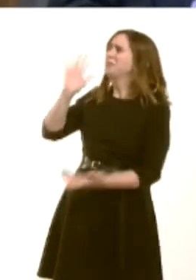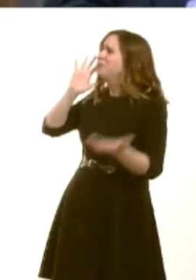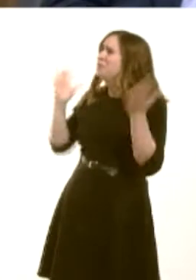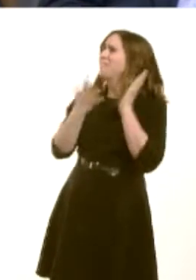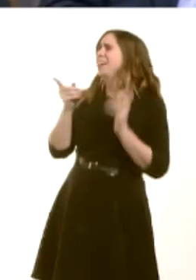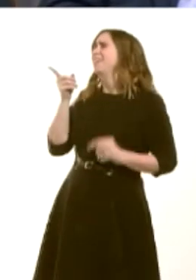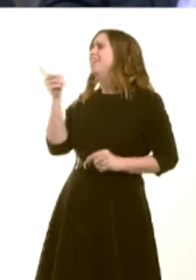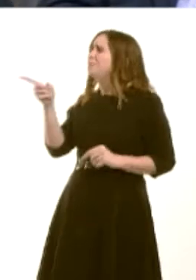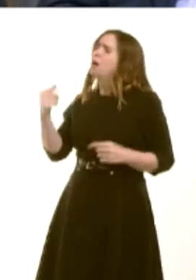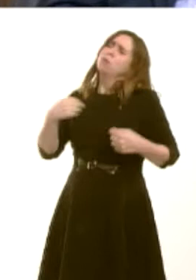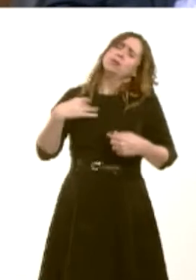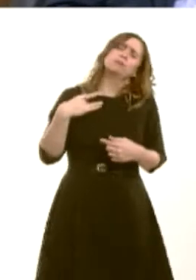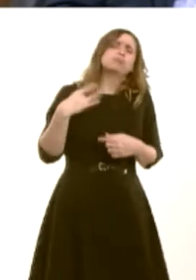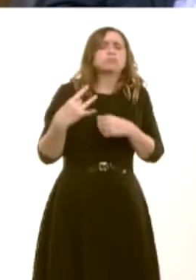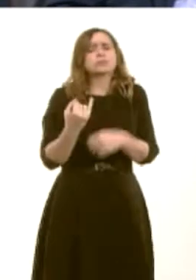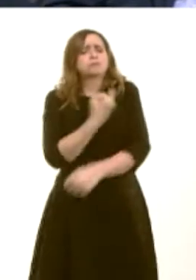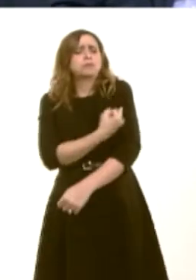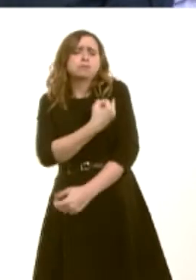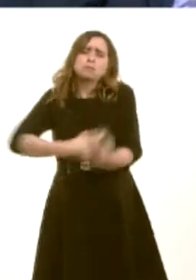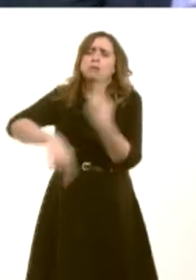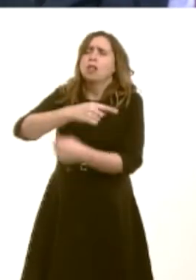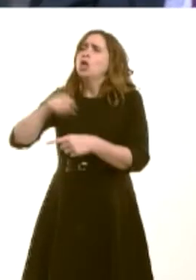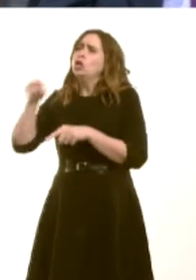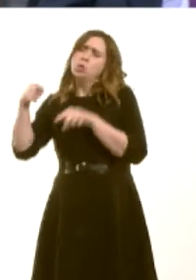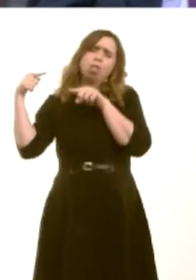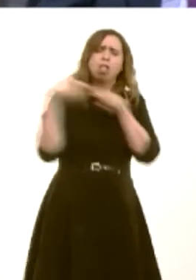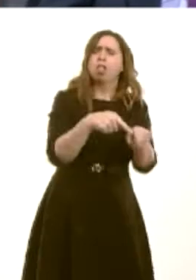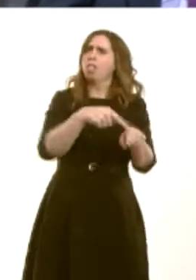claiming to represent the vulnerableóthey attack the vulnerable; that much we know.